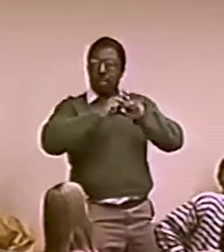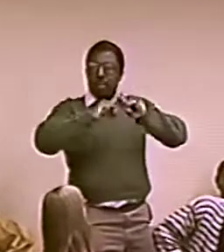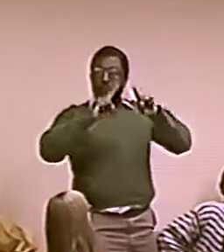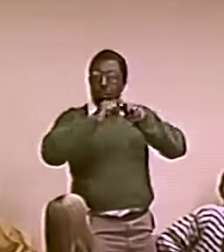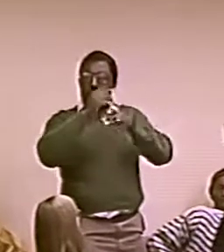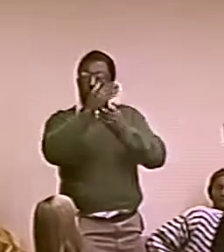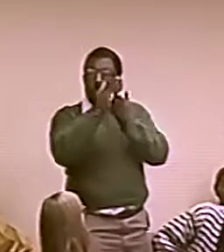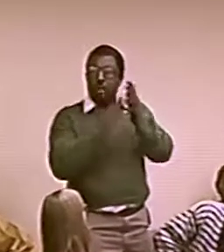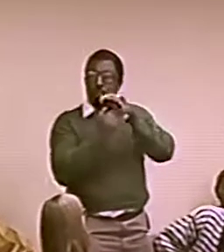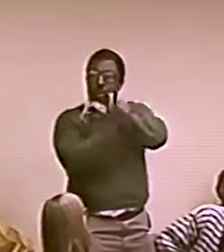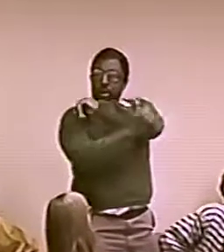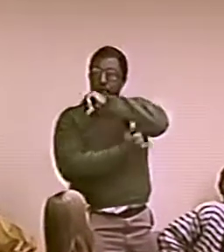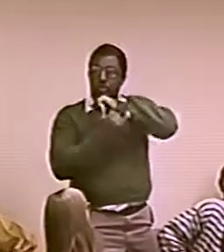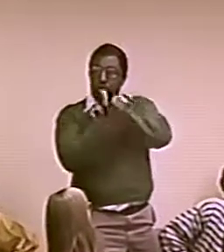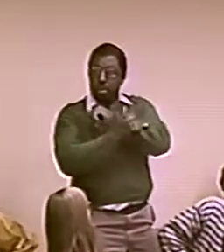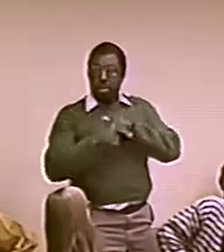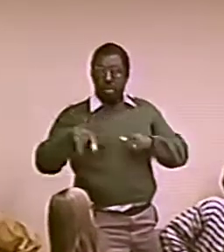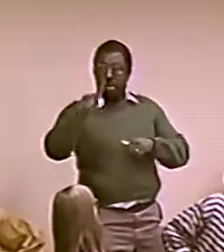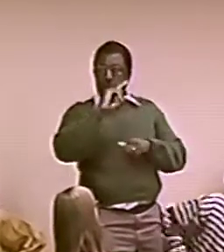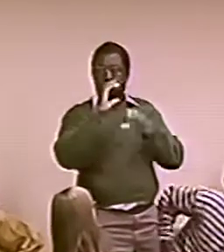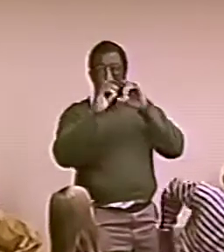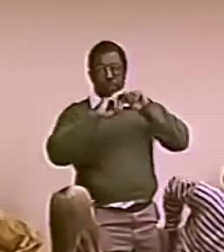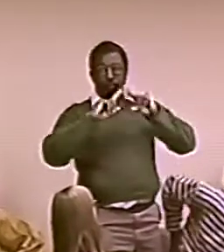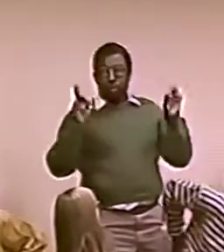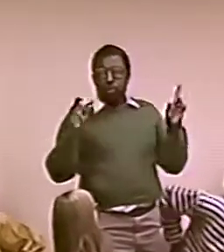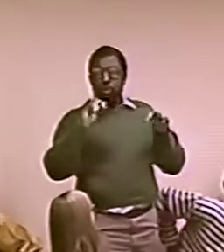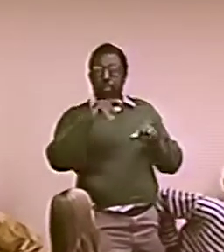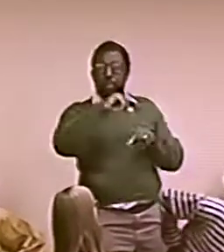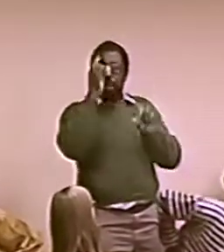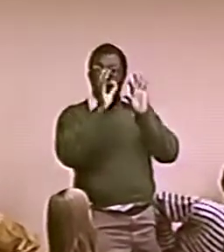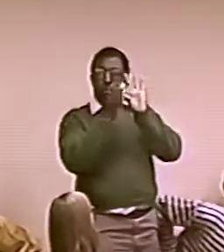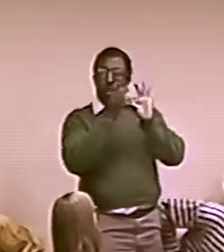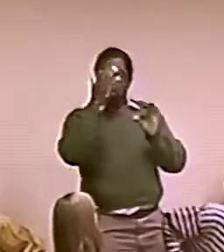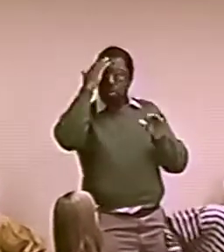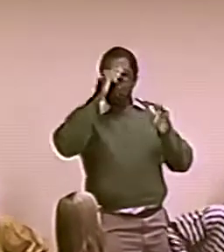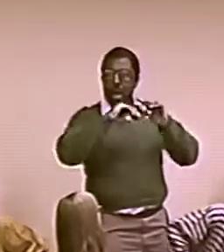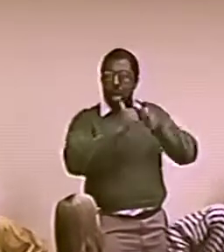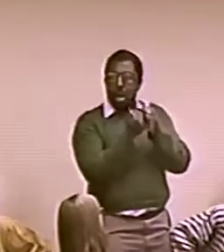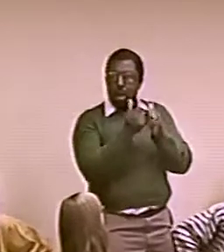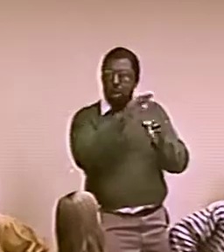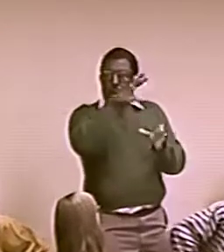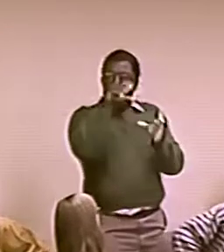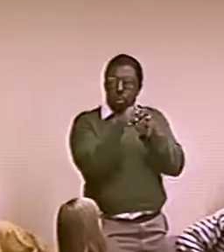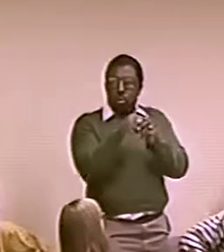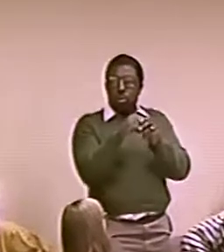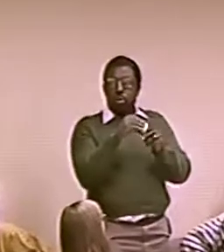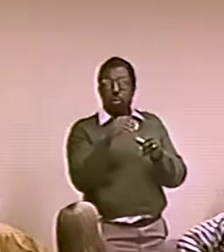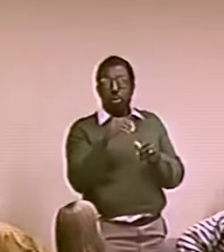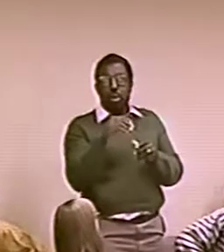IF YOU PAY FOR JUST THE REGULAR, STANDARD INTERPRETER FOR A BLACK DEAF AUDIENCE, THERE'LL BE A VERY BIG DIFFERENCE